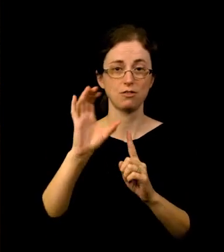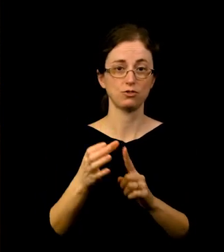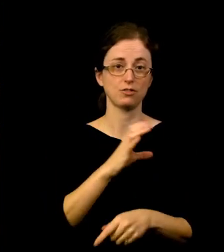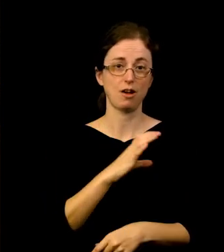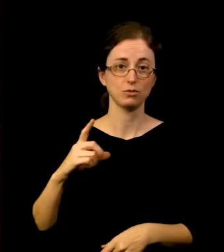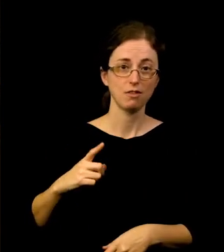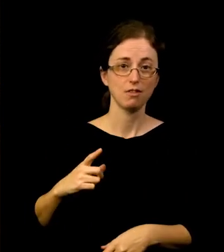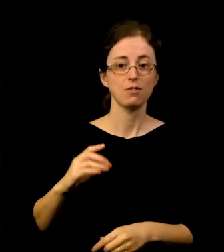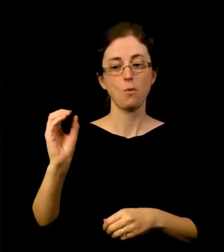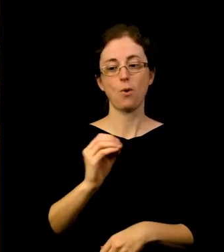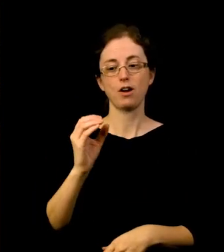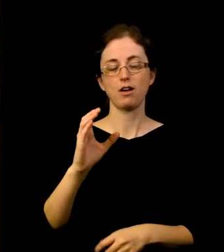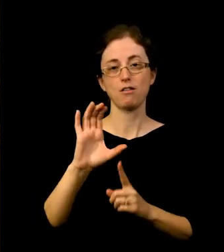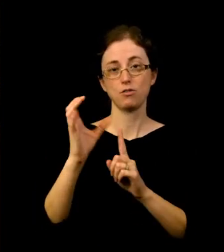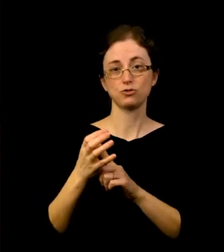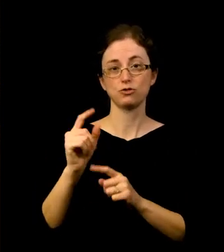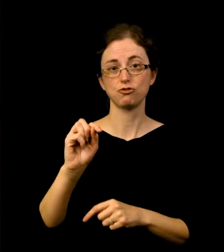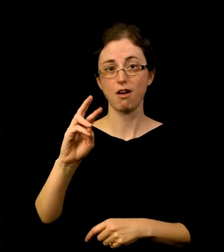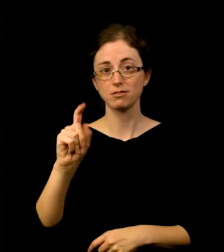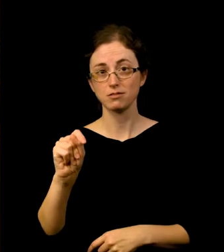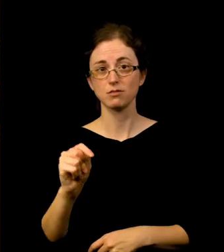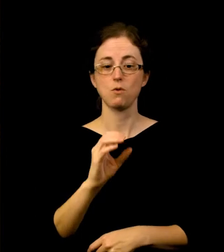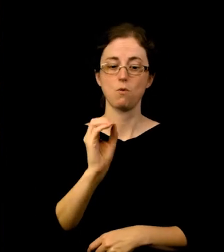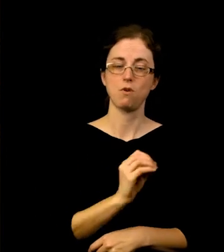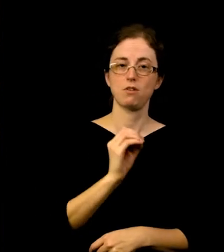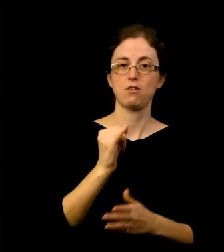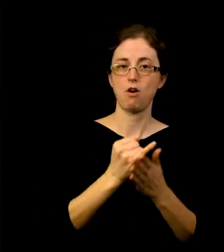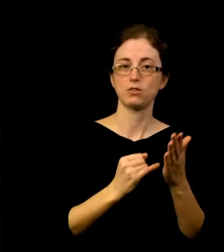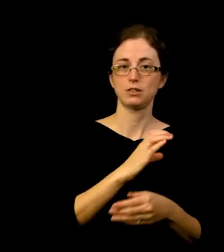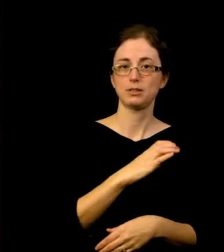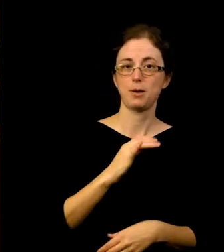the Oregon Cultural Trust, the Oregon Arts Commission, and the Cultural Advocacy